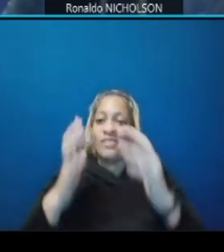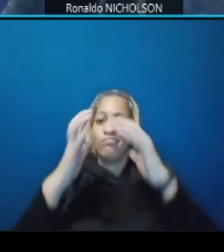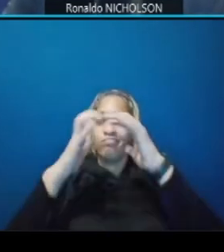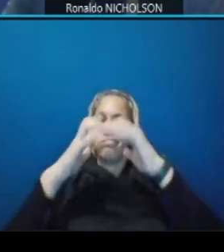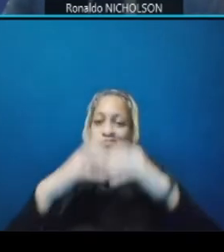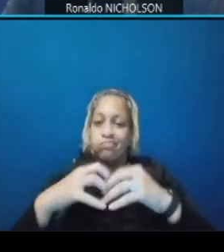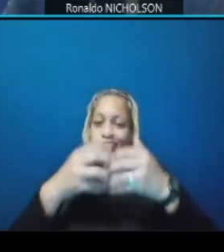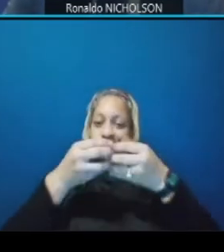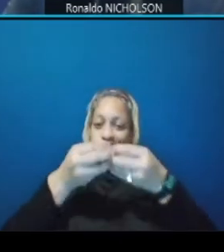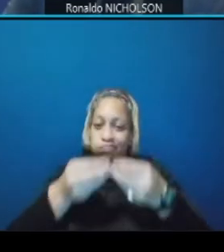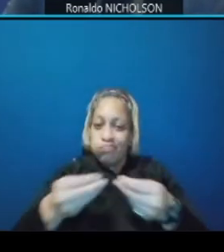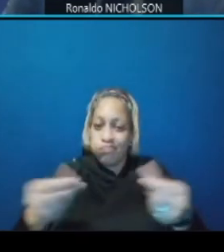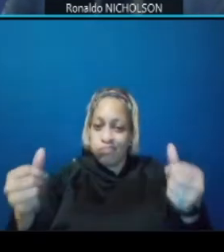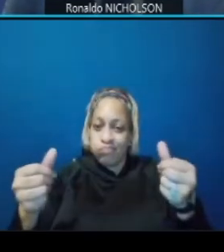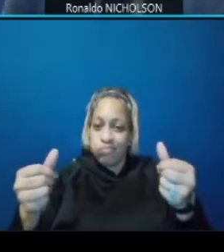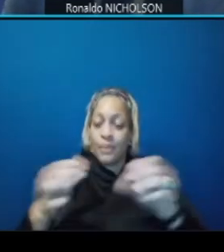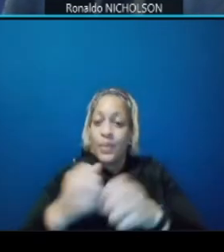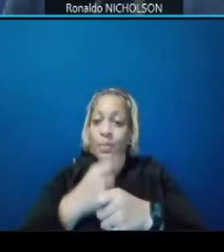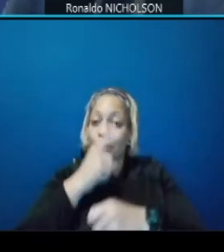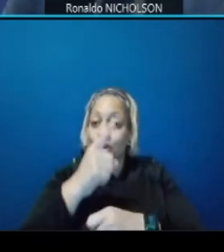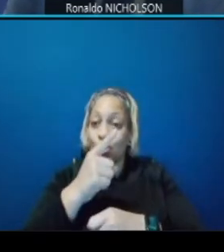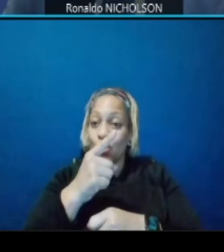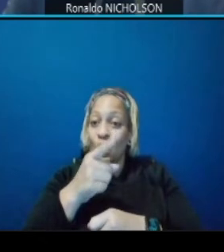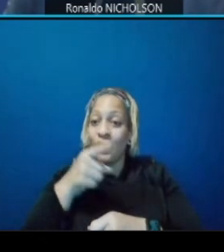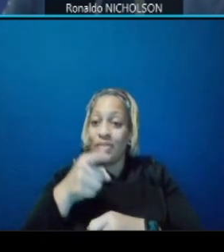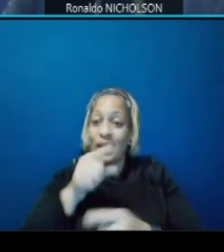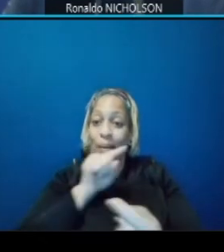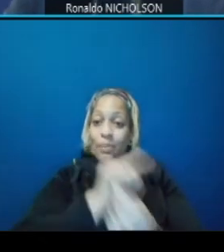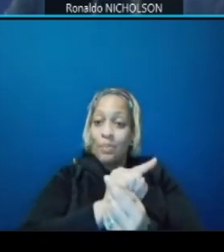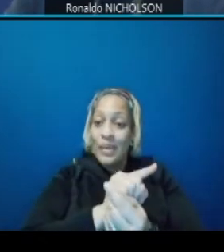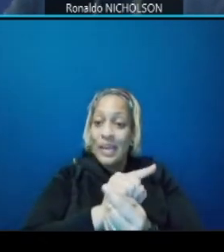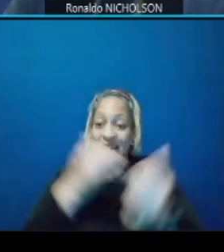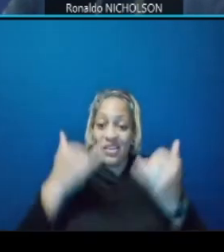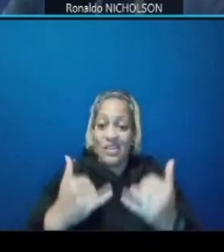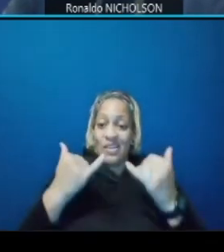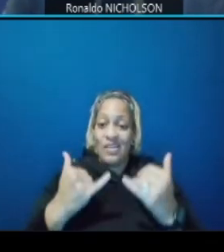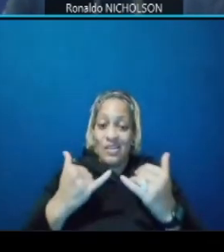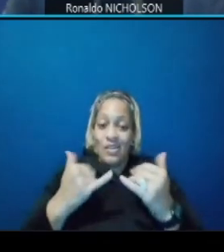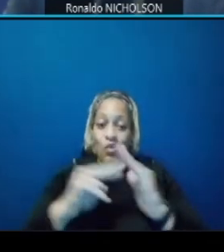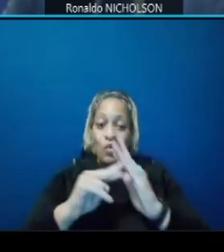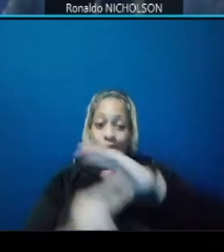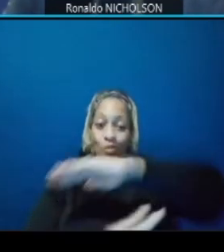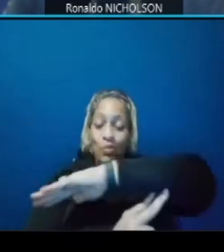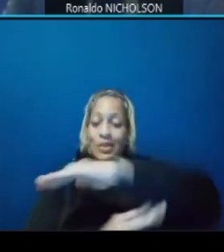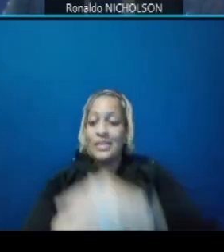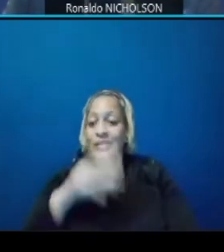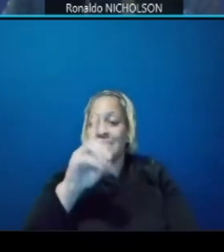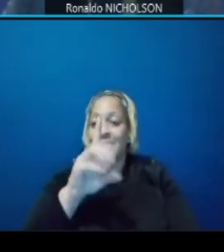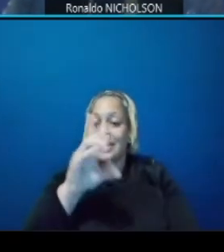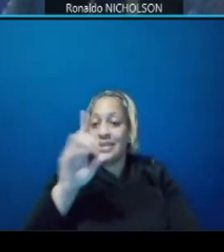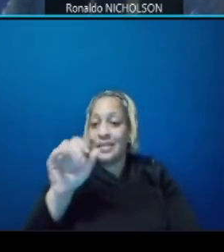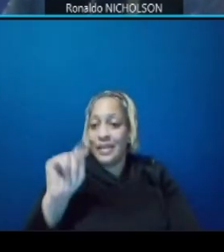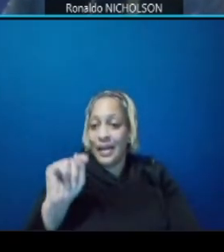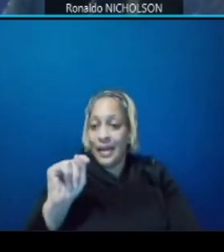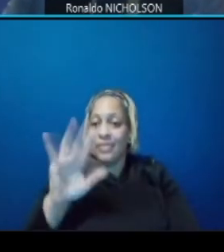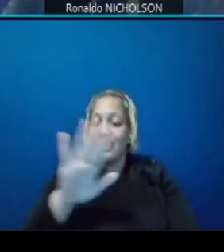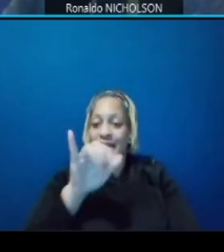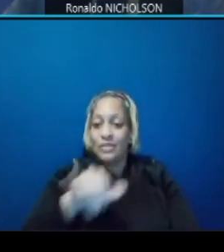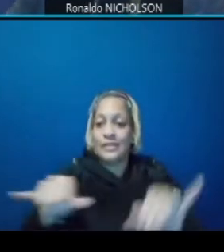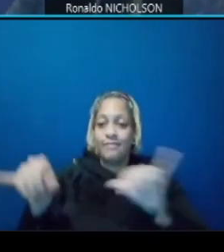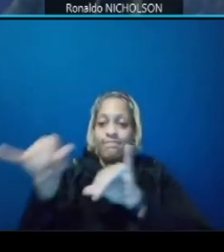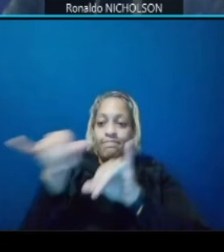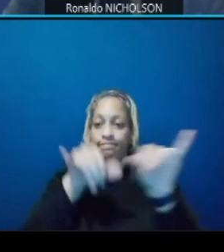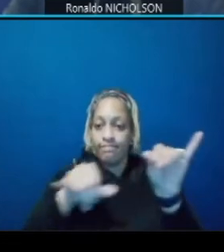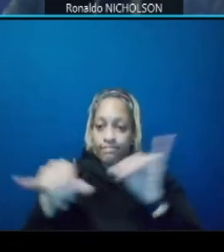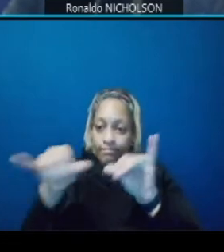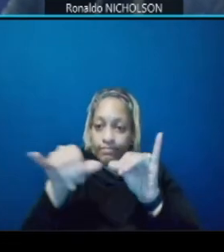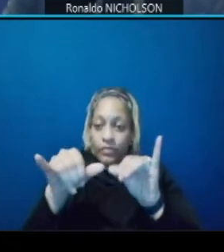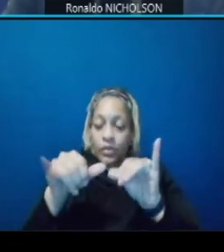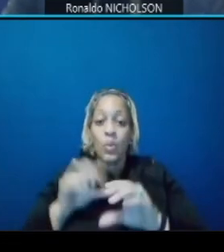and making sure they meet current bridge and ddot standards we'll also be including embedding rather